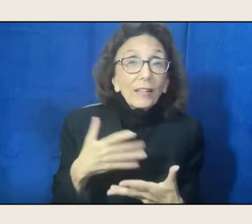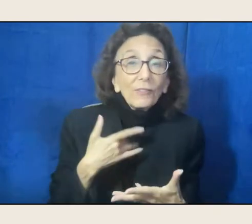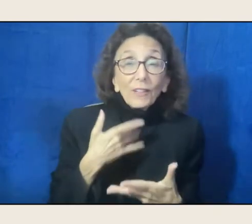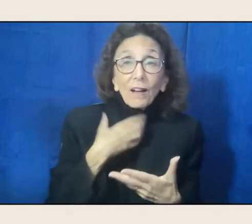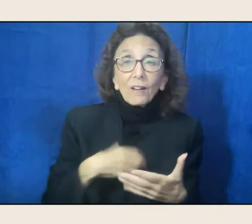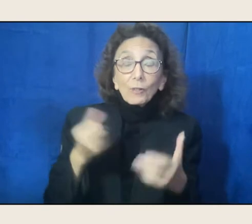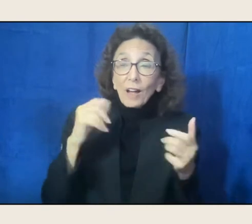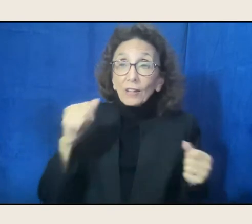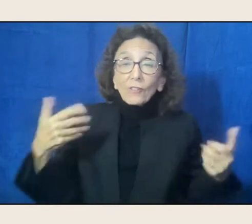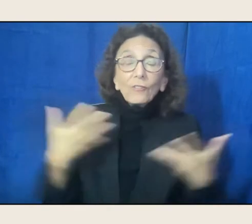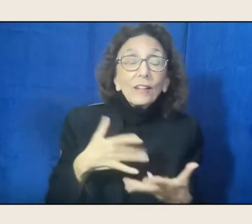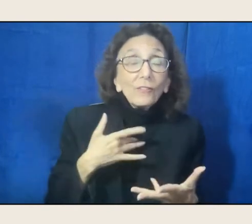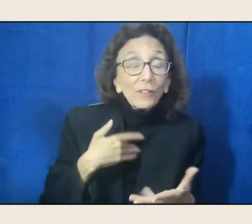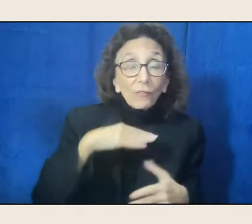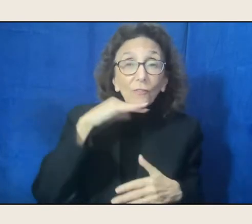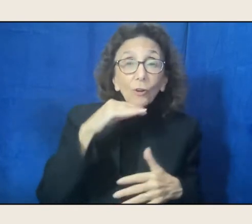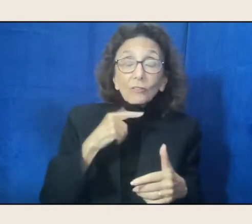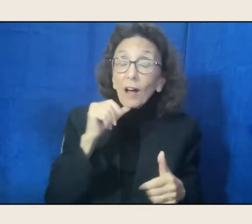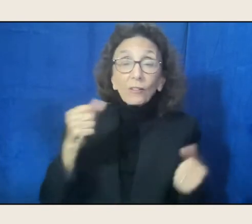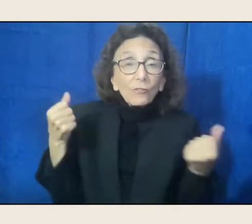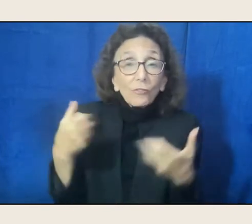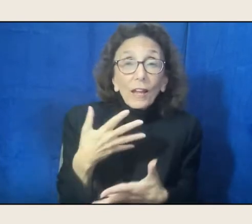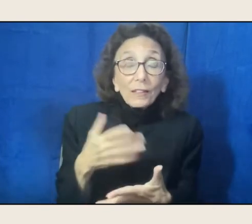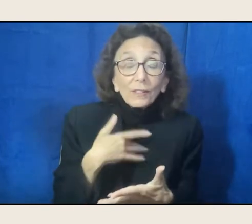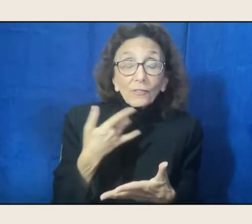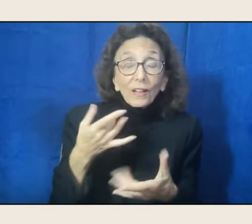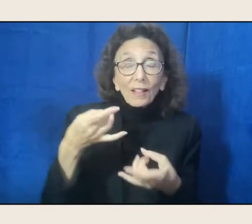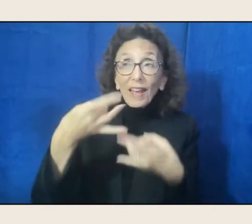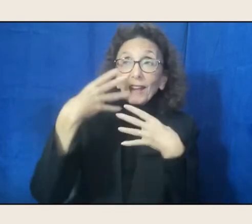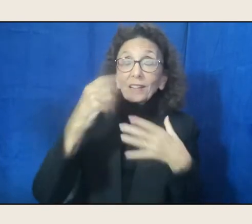"I am not afraid to be hated, I am not afraid to be loved,